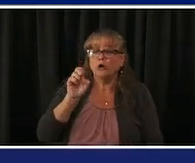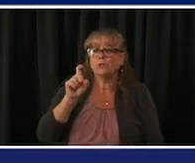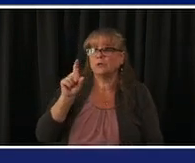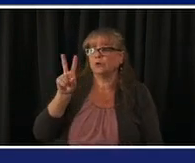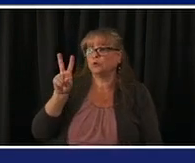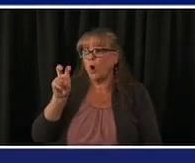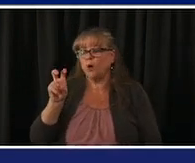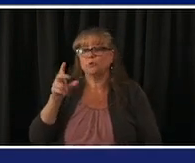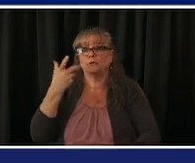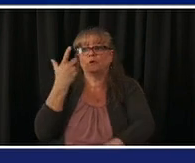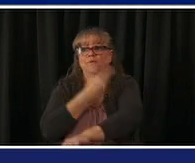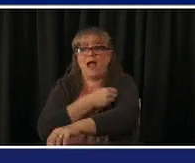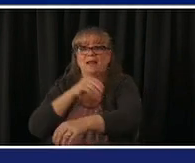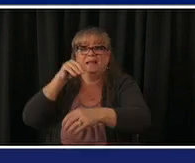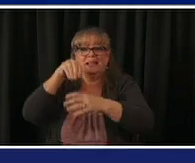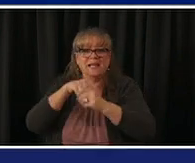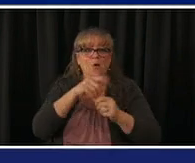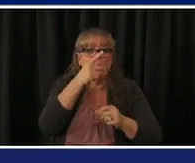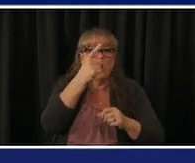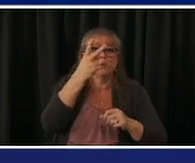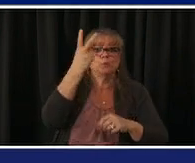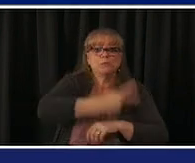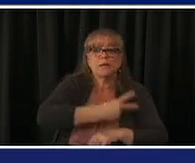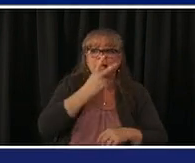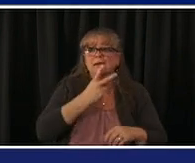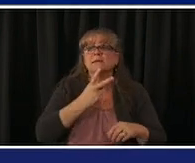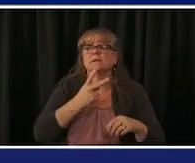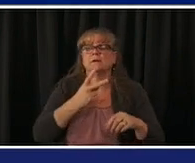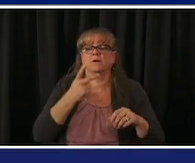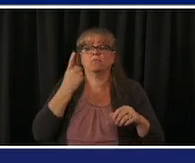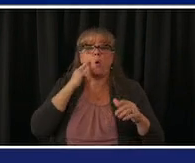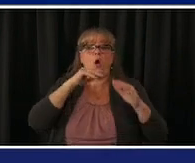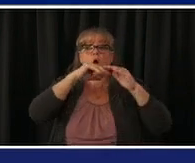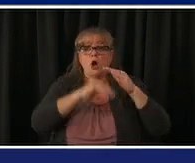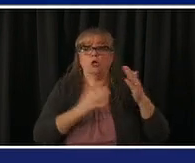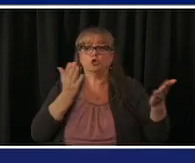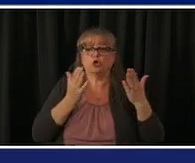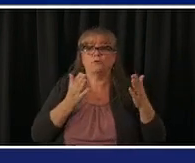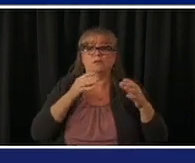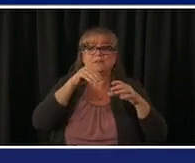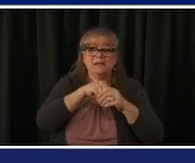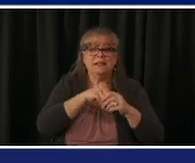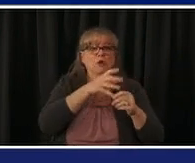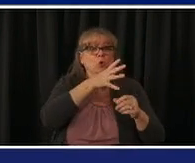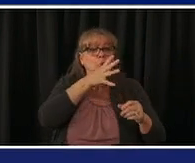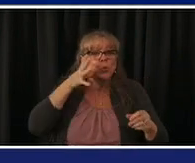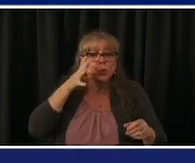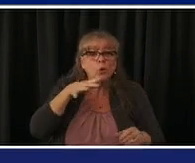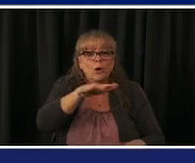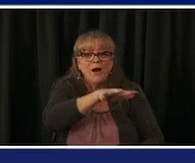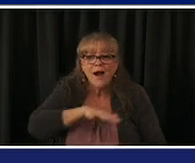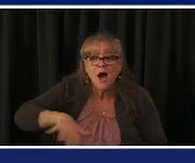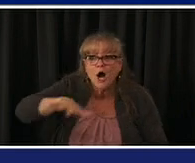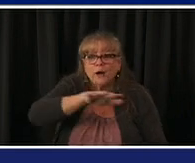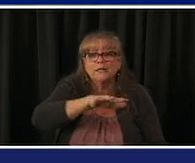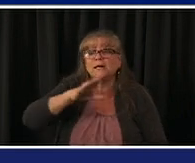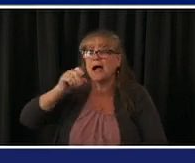rural communities underserved urban communities um will be able to simply set up a temporary vaccine